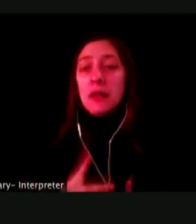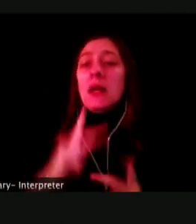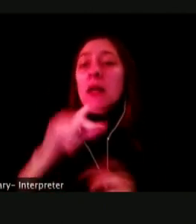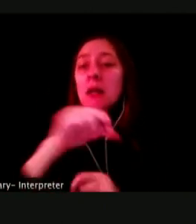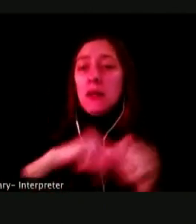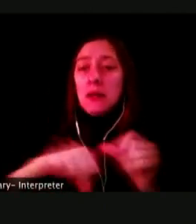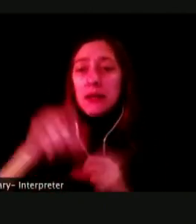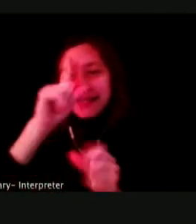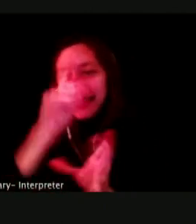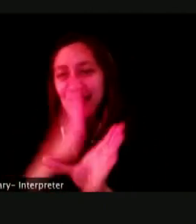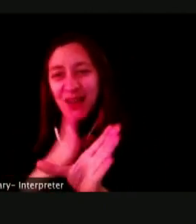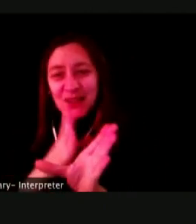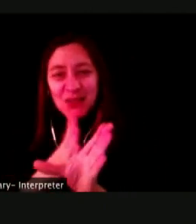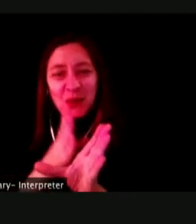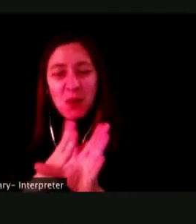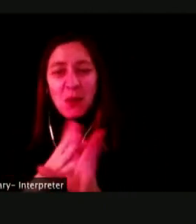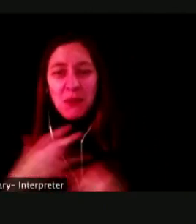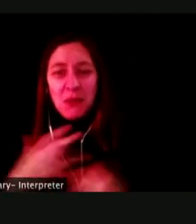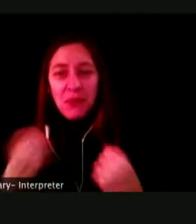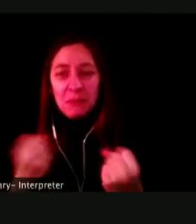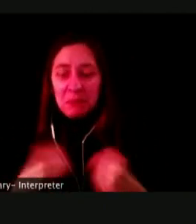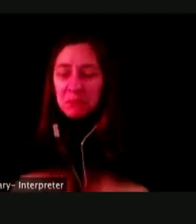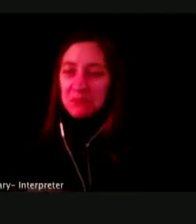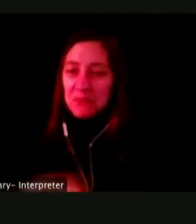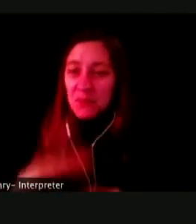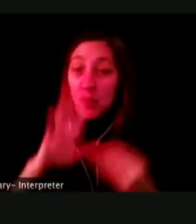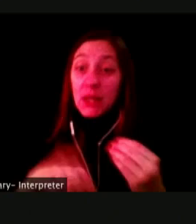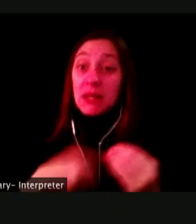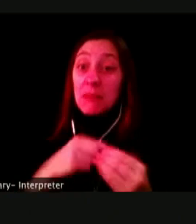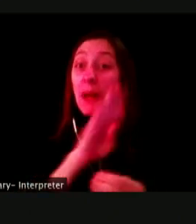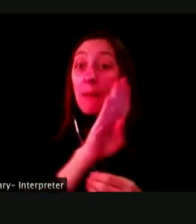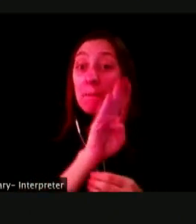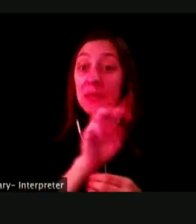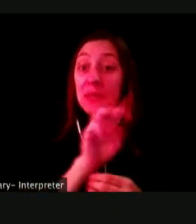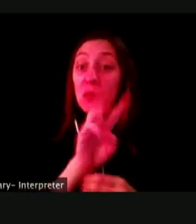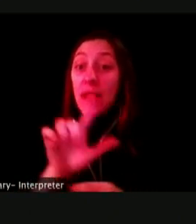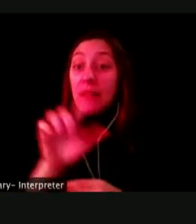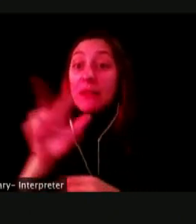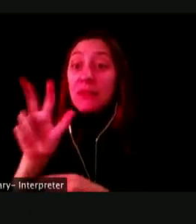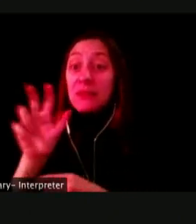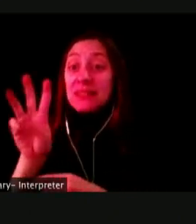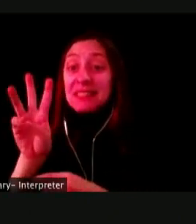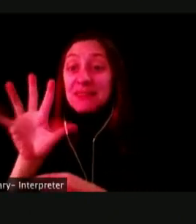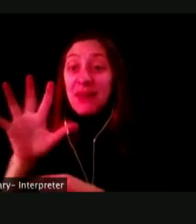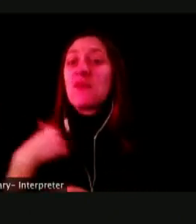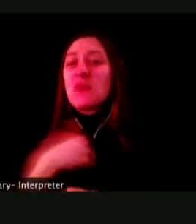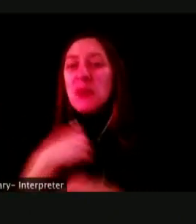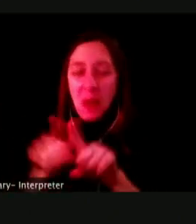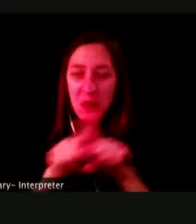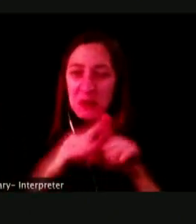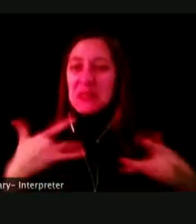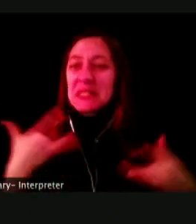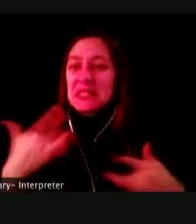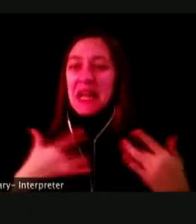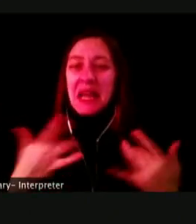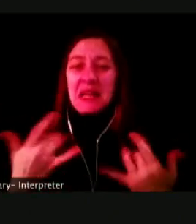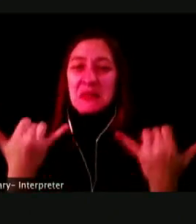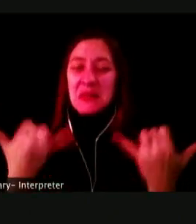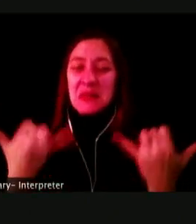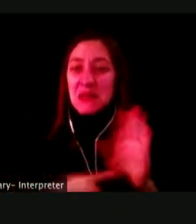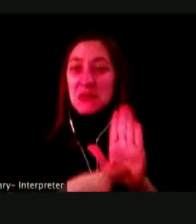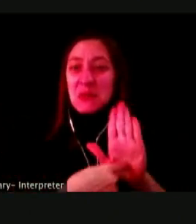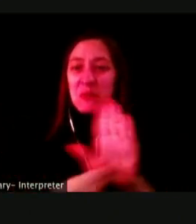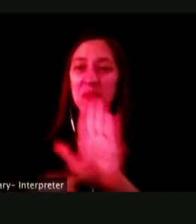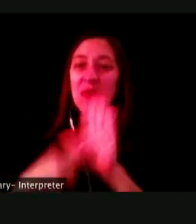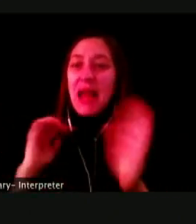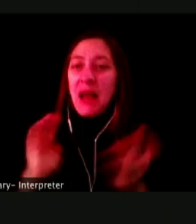SPEAKING ABOUT BE WELL 365, WE ARE ALSO EXCITED TO DEBUT OUR NEW SUPPORT TODAY.